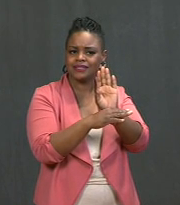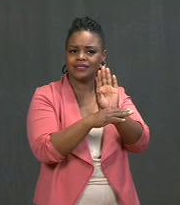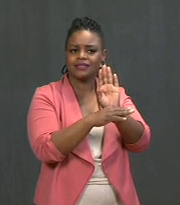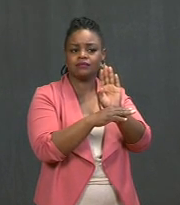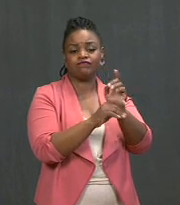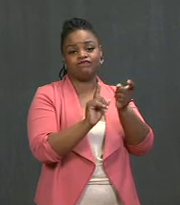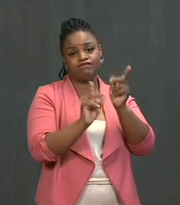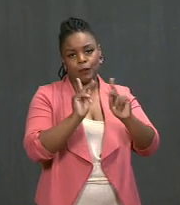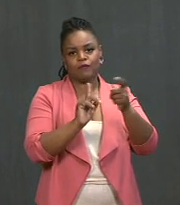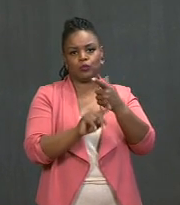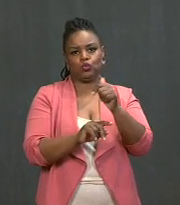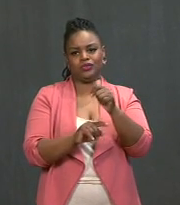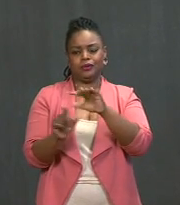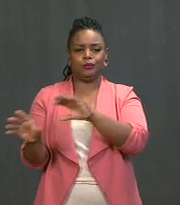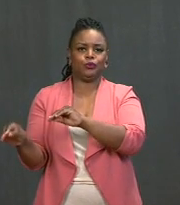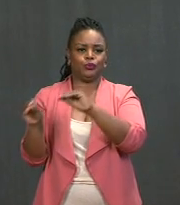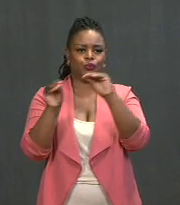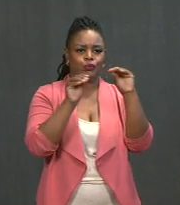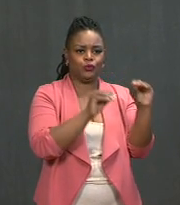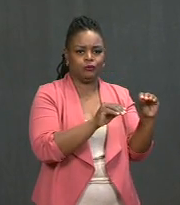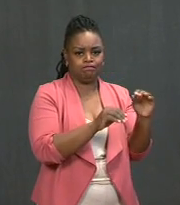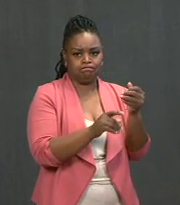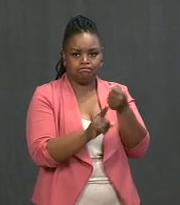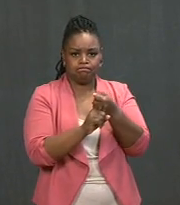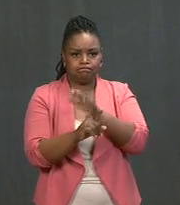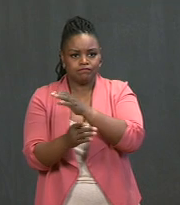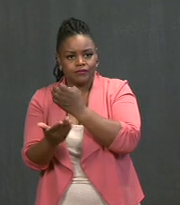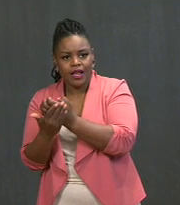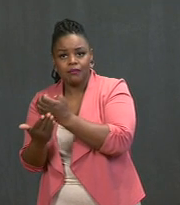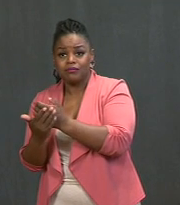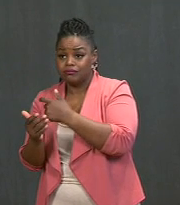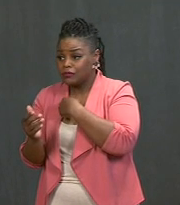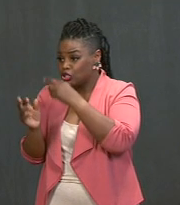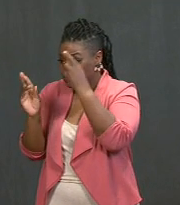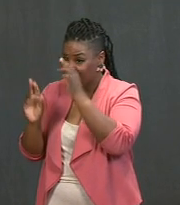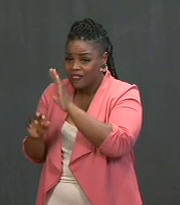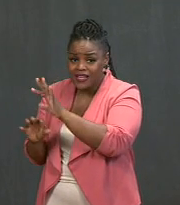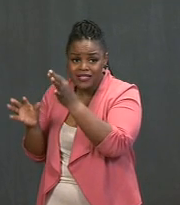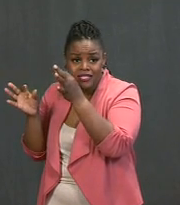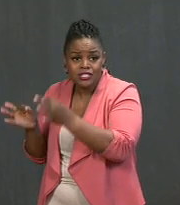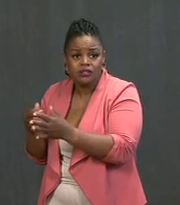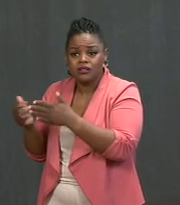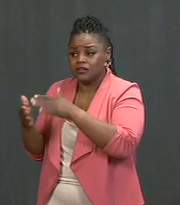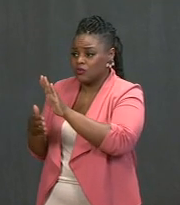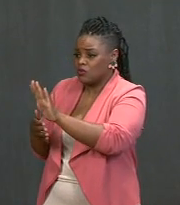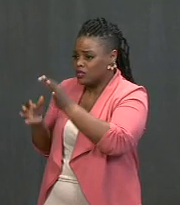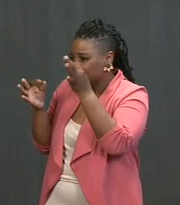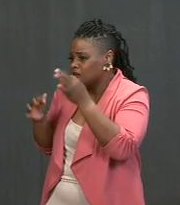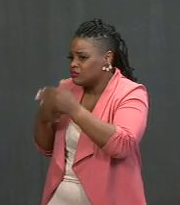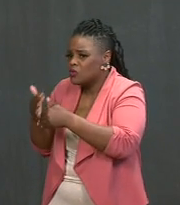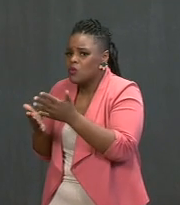but I respect it when they make that judgment, and I support whatever judgment they make. But it's -- the best way to deal with this